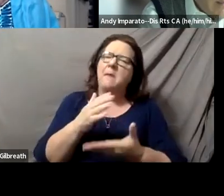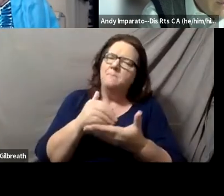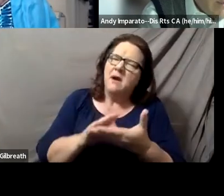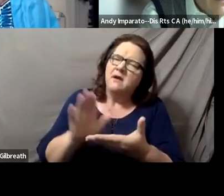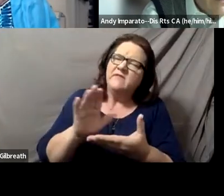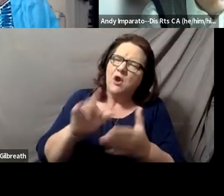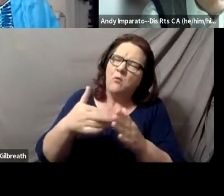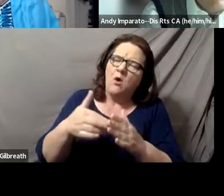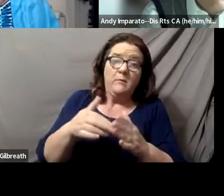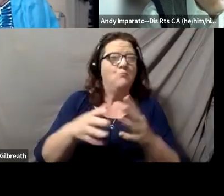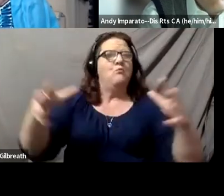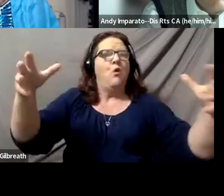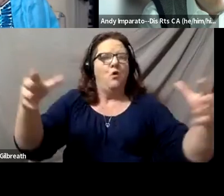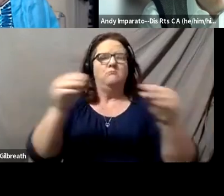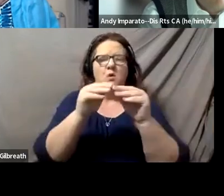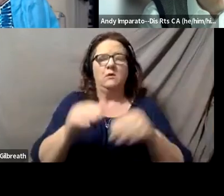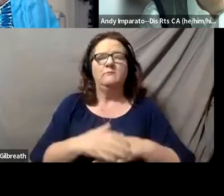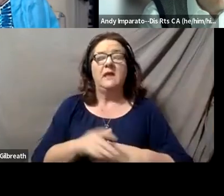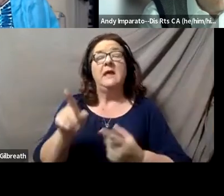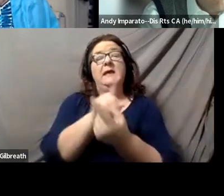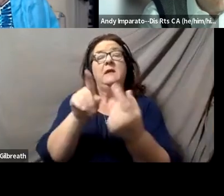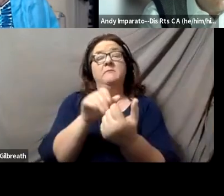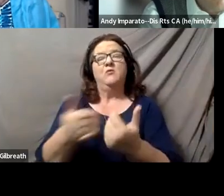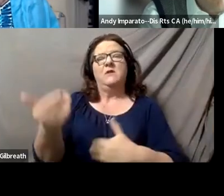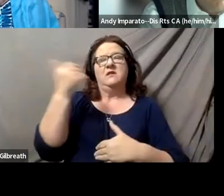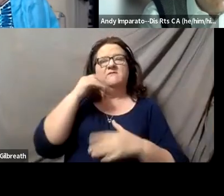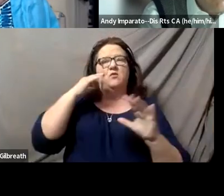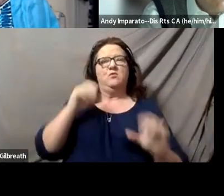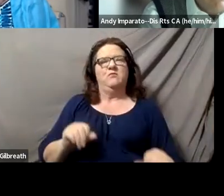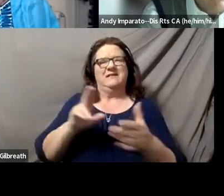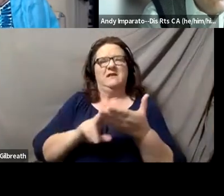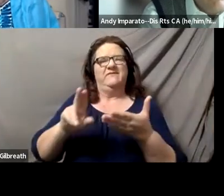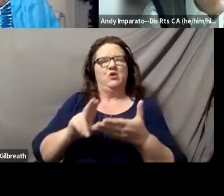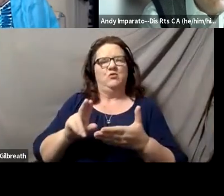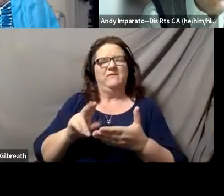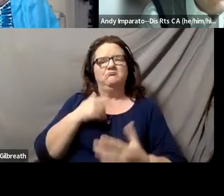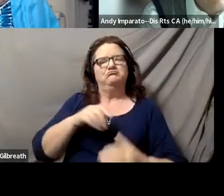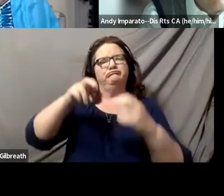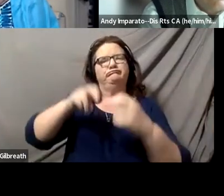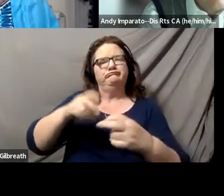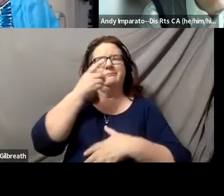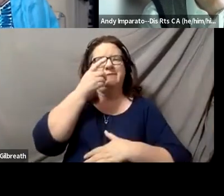But I remember meeting with the former president of the university. They had a dinner one of the nights I was there,